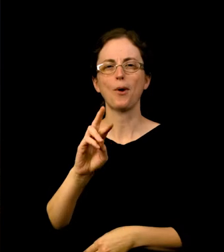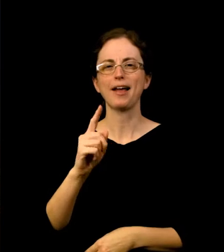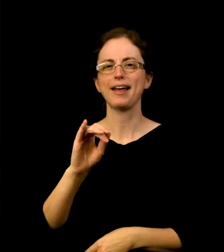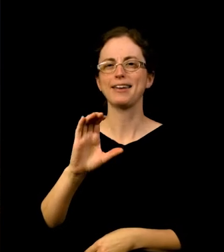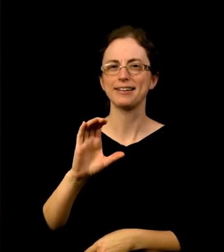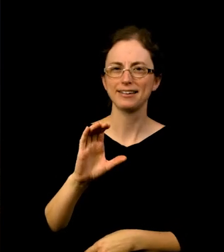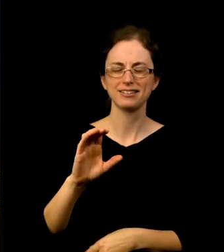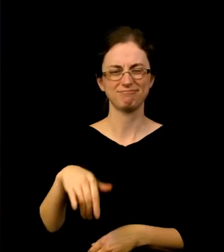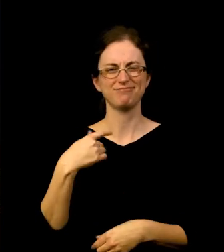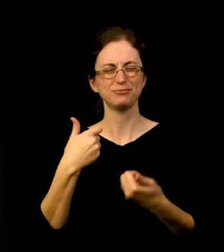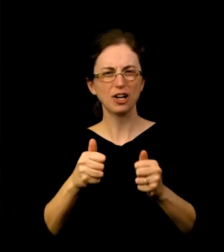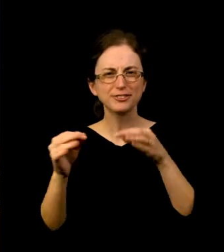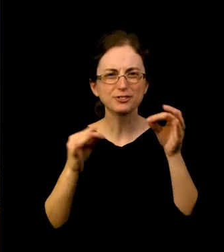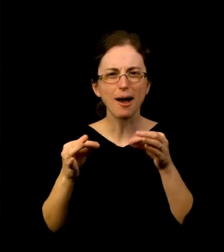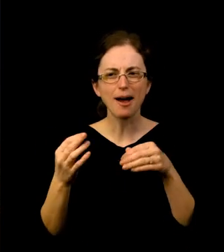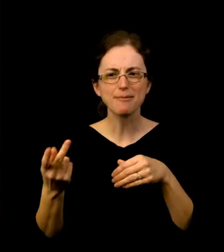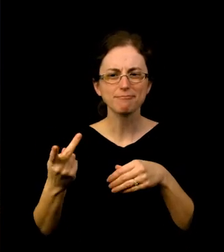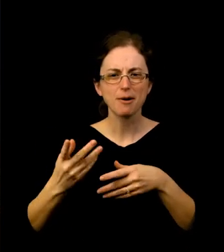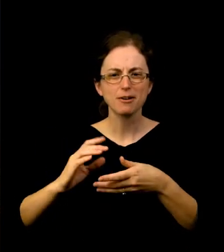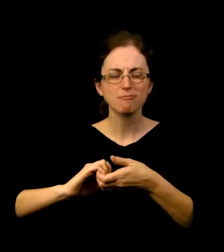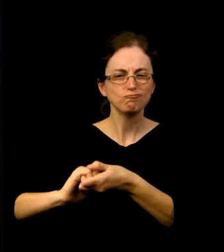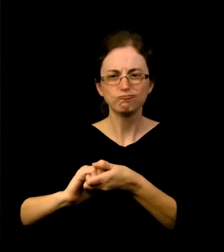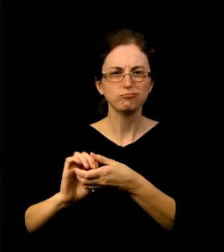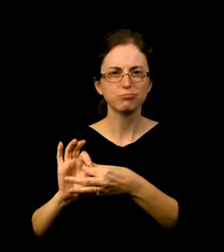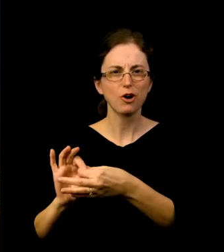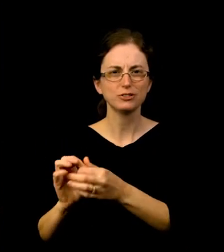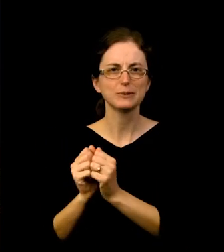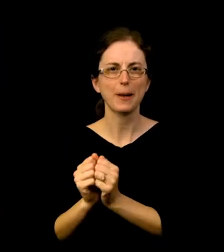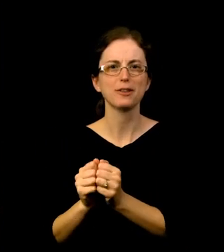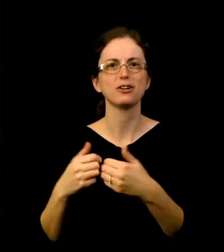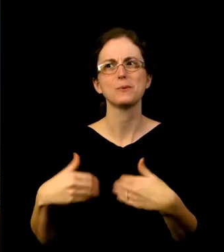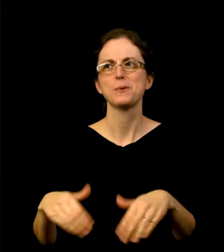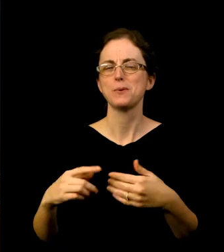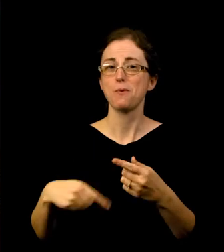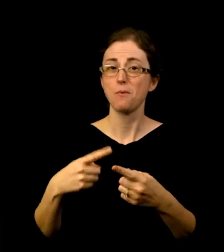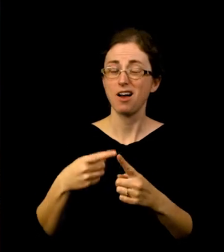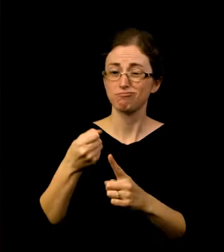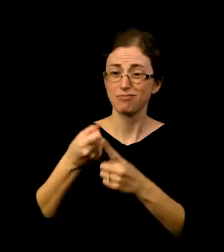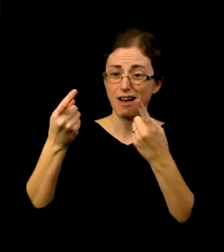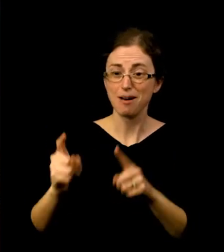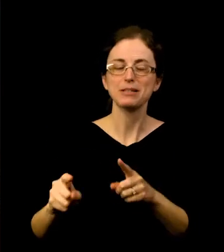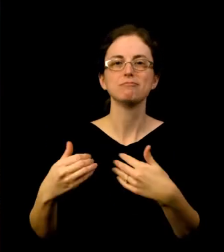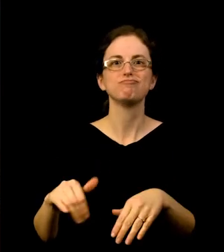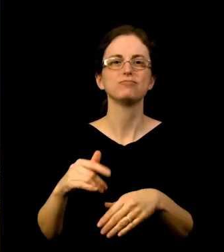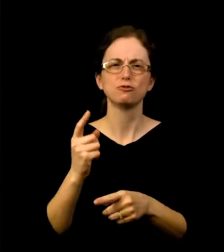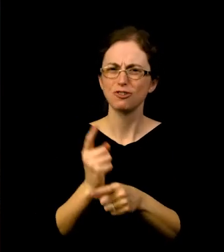is the time in which it happened and how we came together and really made the right decisions around what it felt like